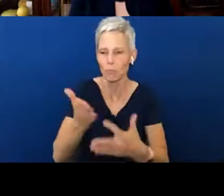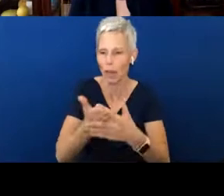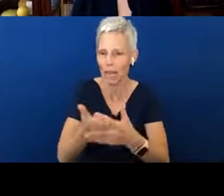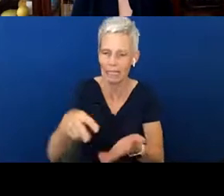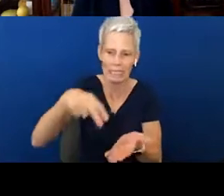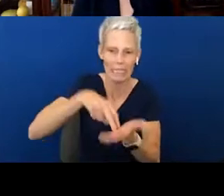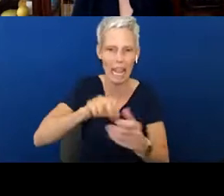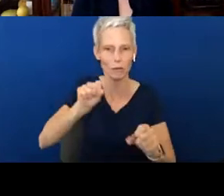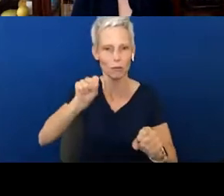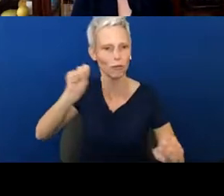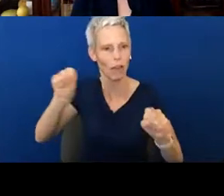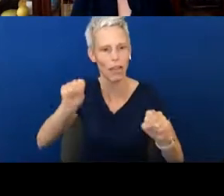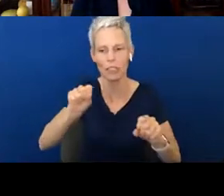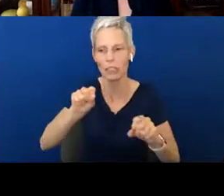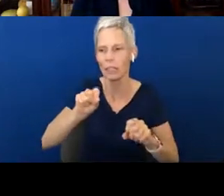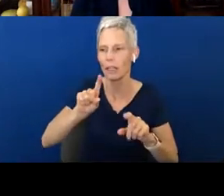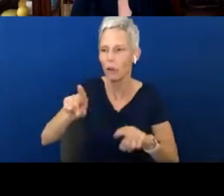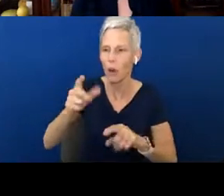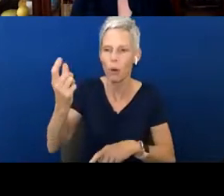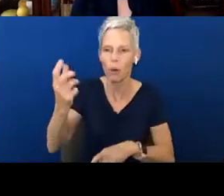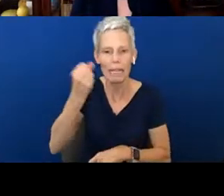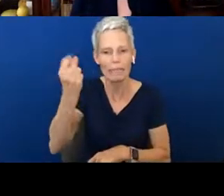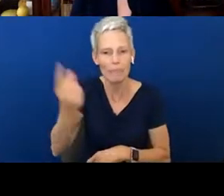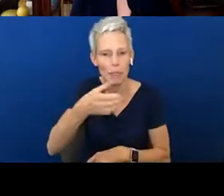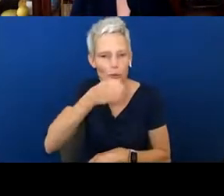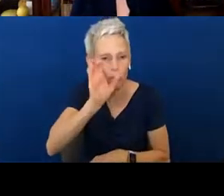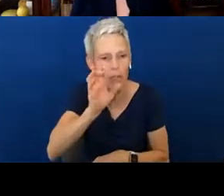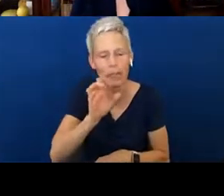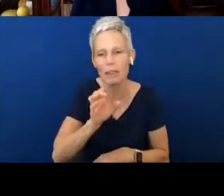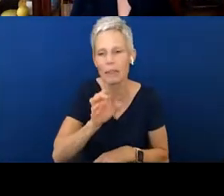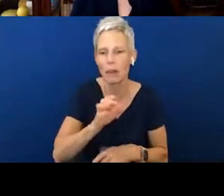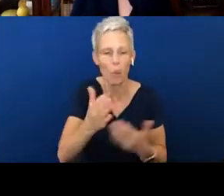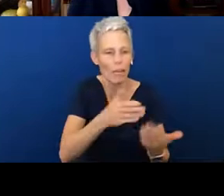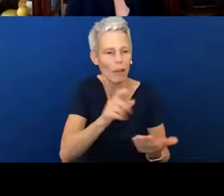take care of any needs that you may have. I did put the link to the parent tip sheets